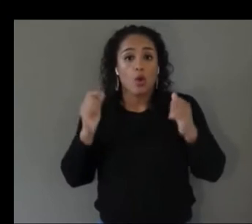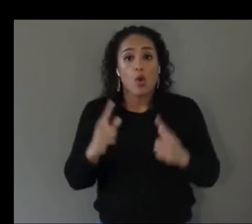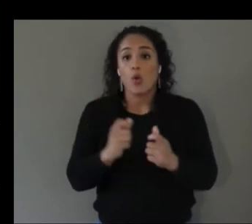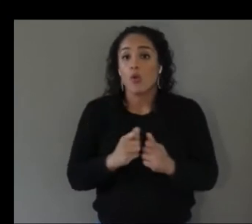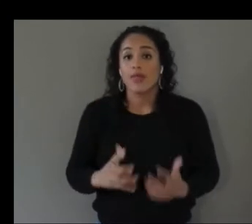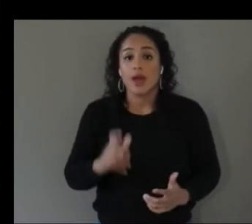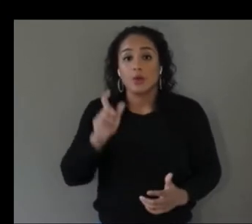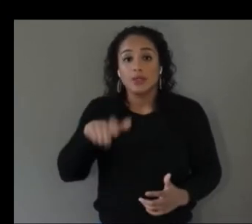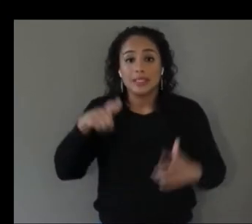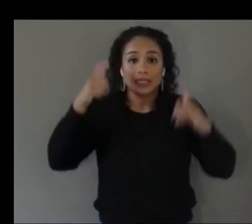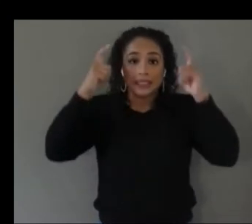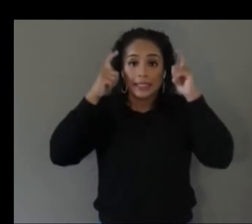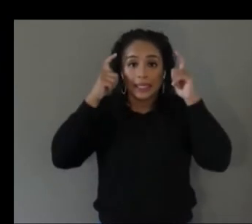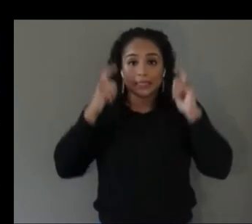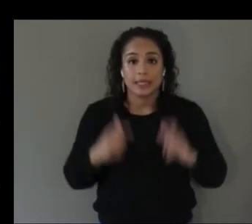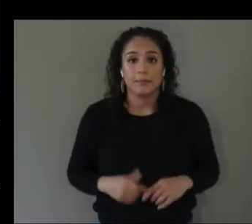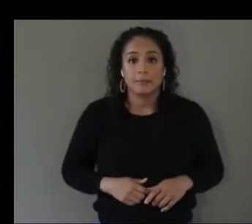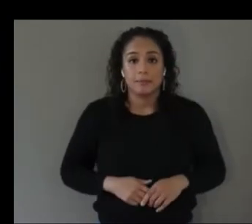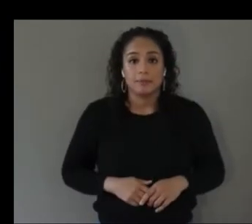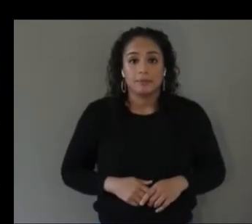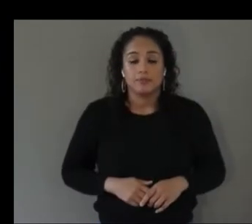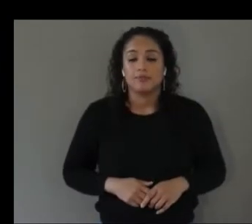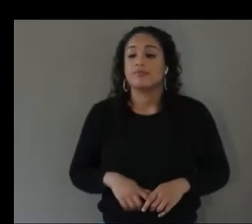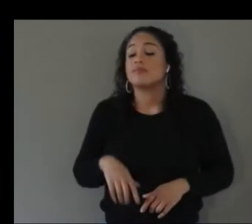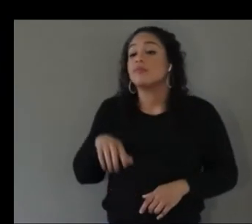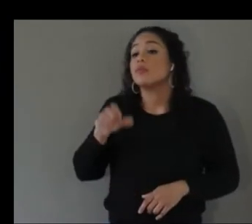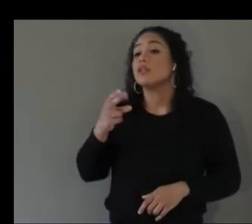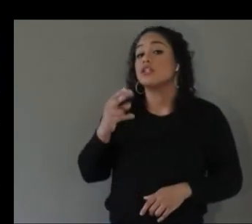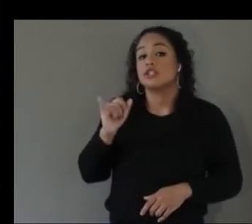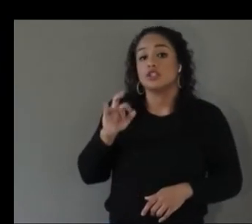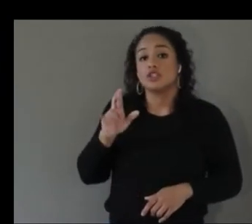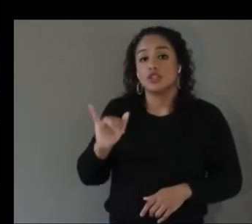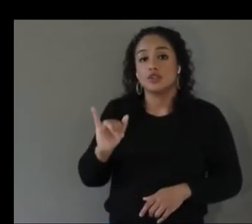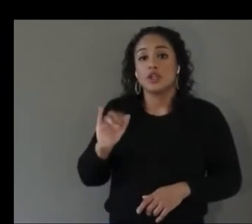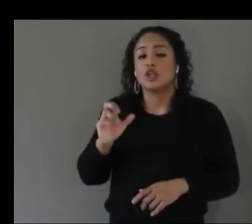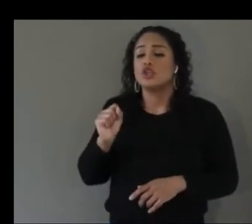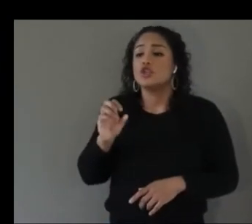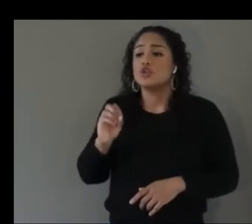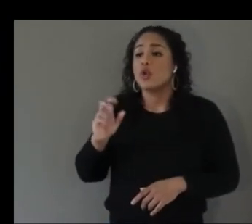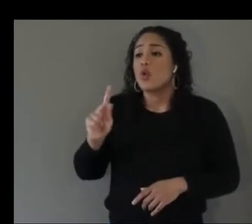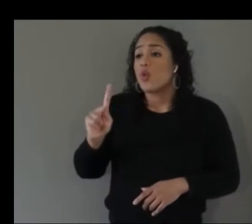so kyle do you think that what you're finding and your design of the game itself could be